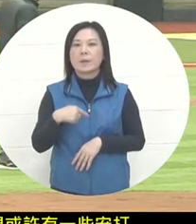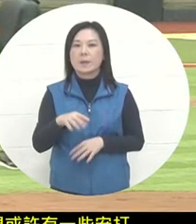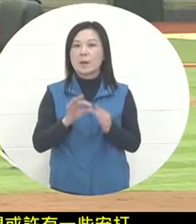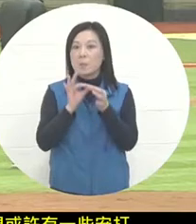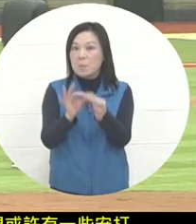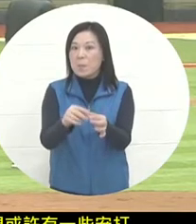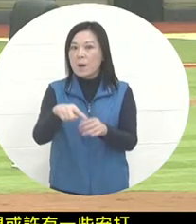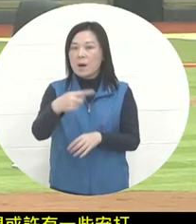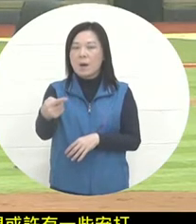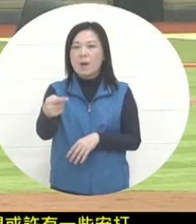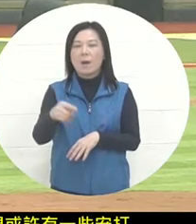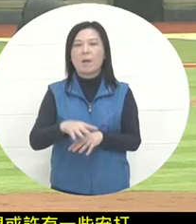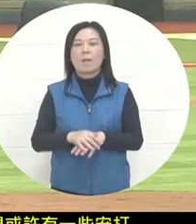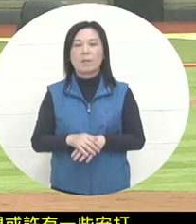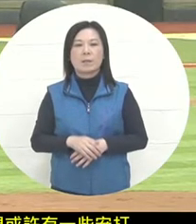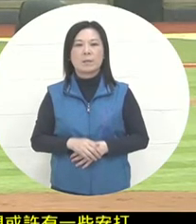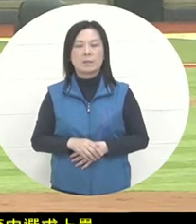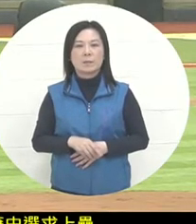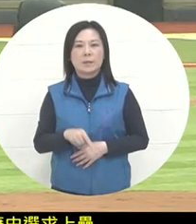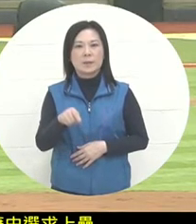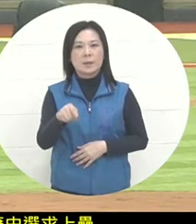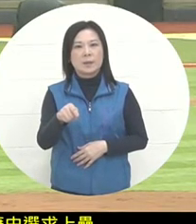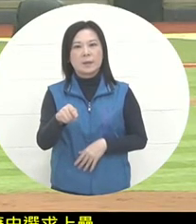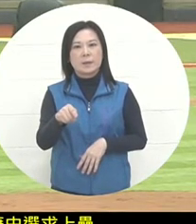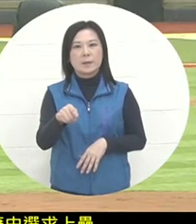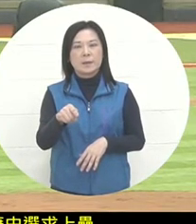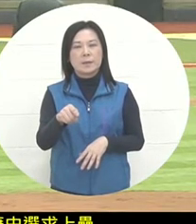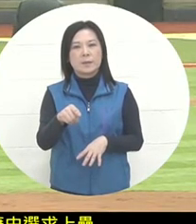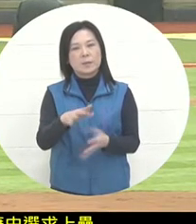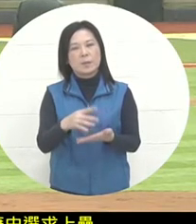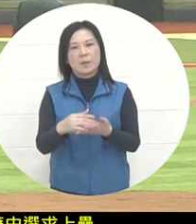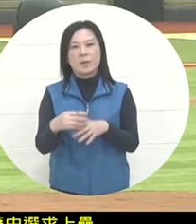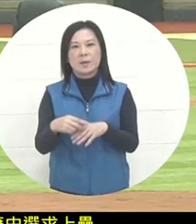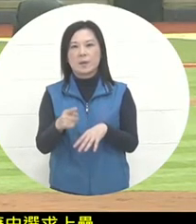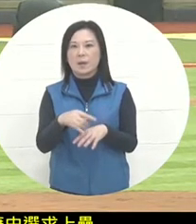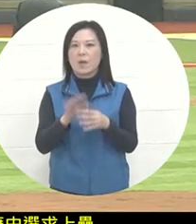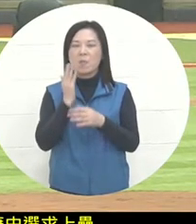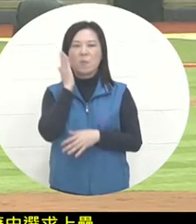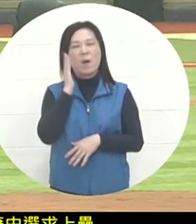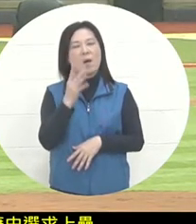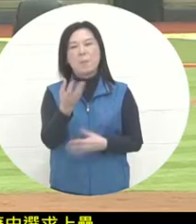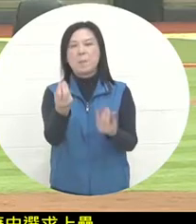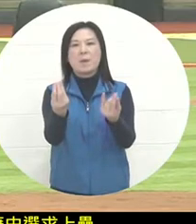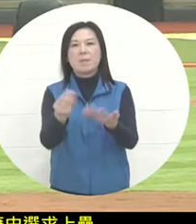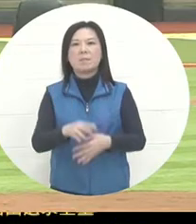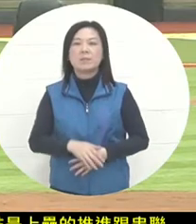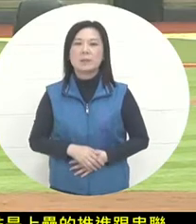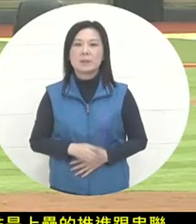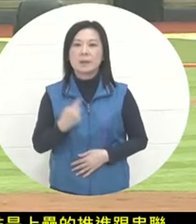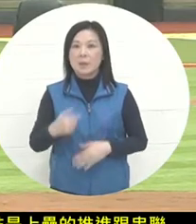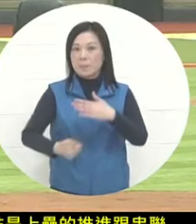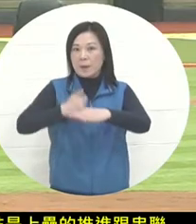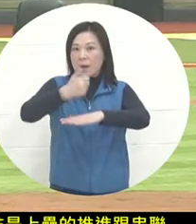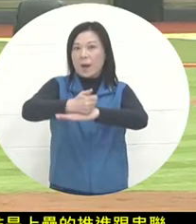It may not be able to be executed very coherently. This results in them not scoring many points